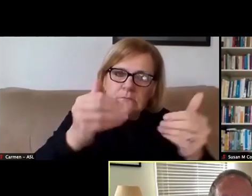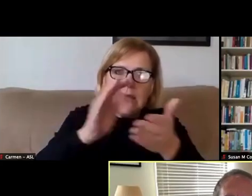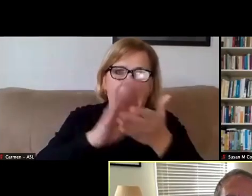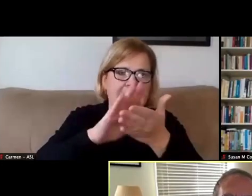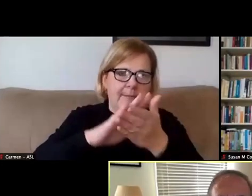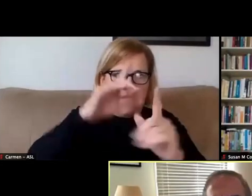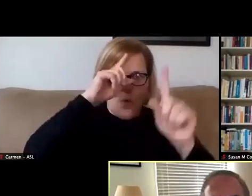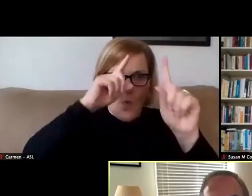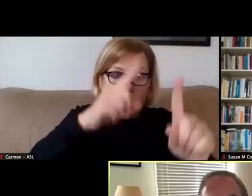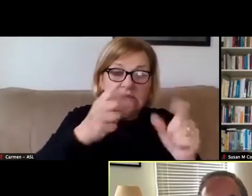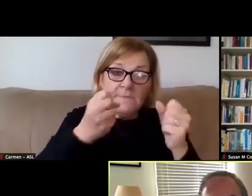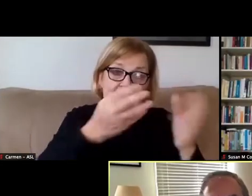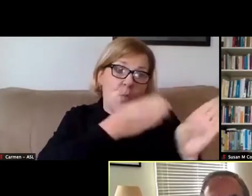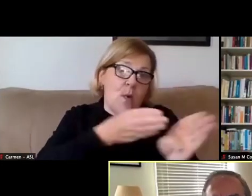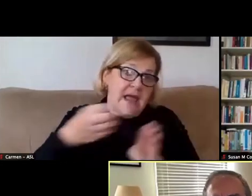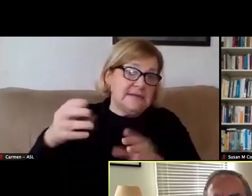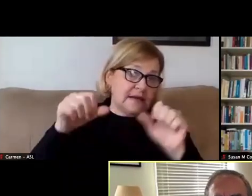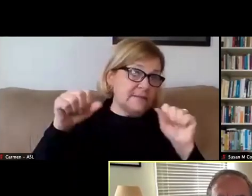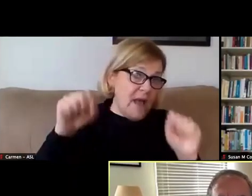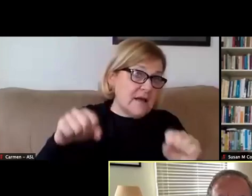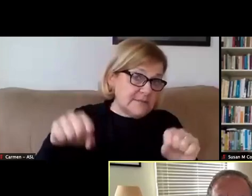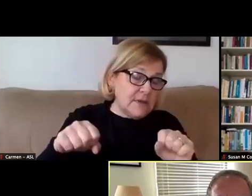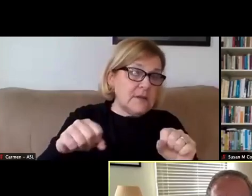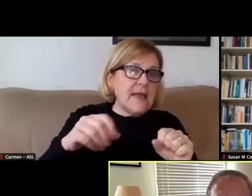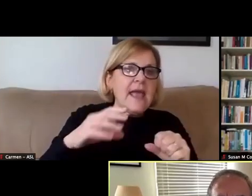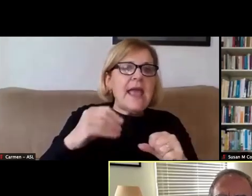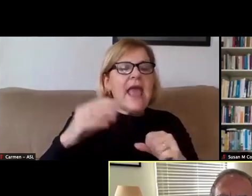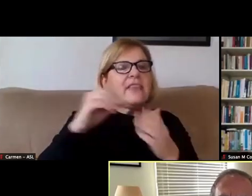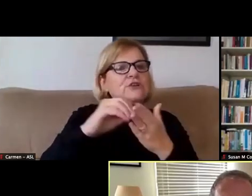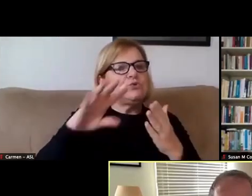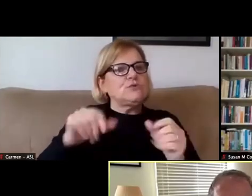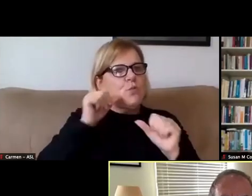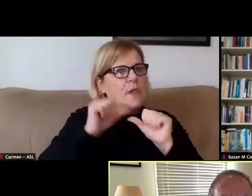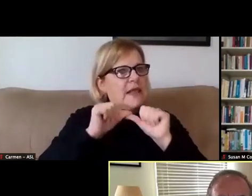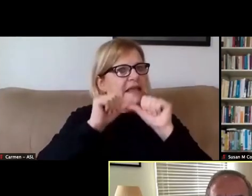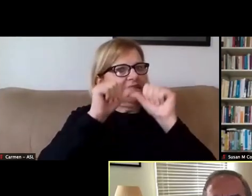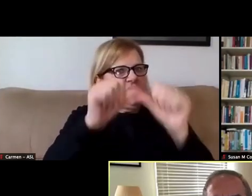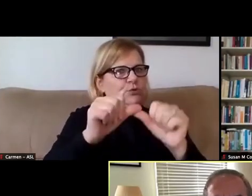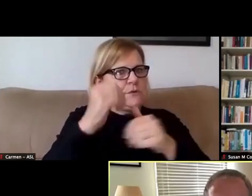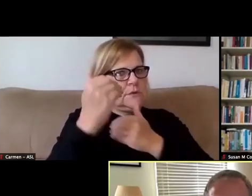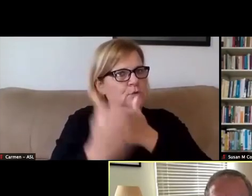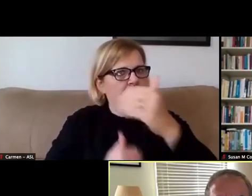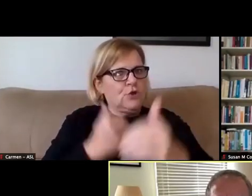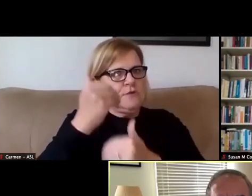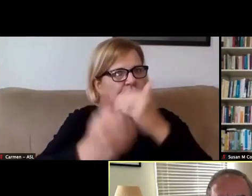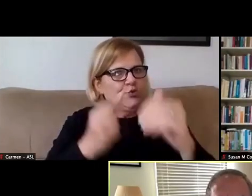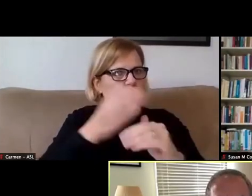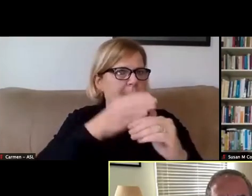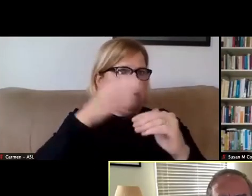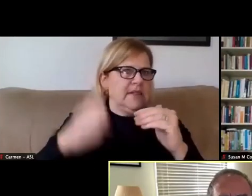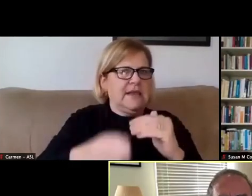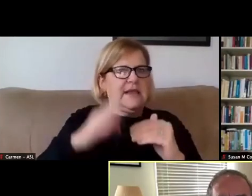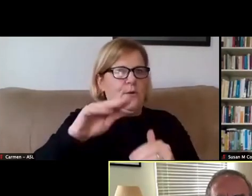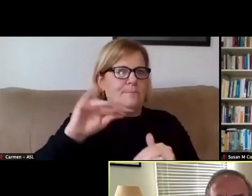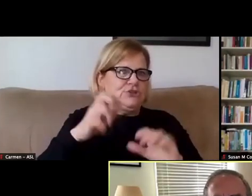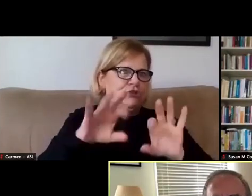in as many ways as possible; and that students continue their progress to complete their Michigan degrees.